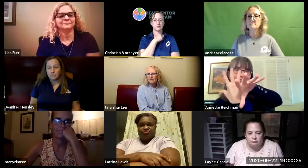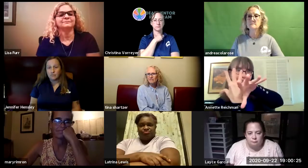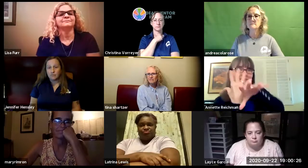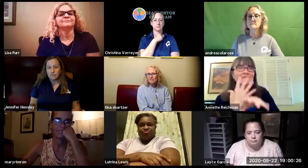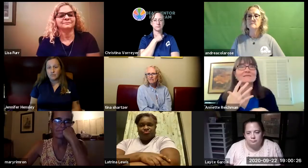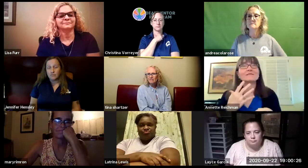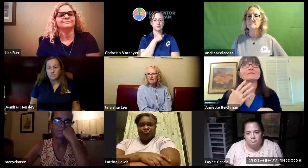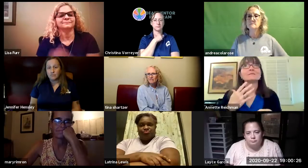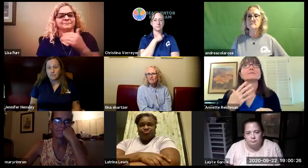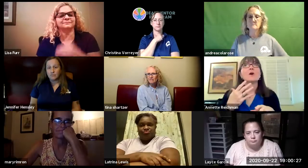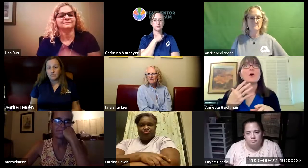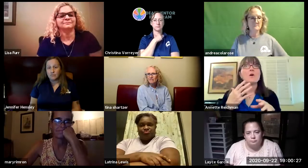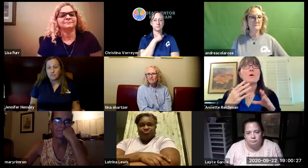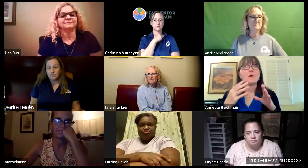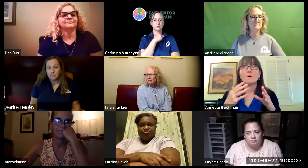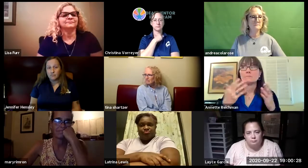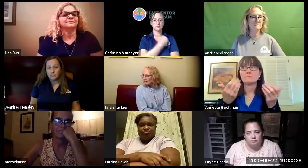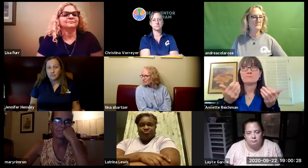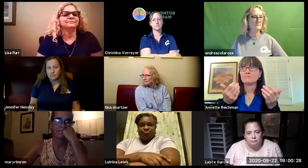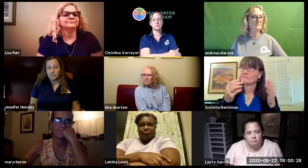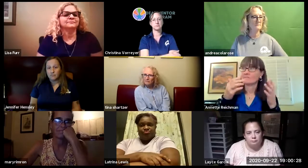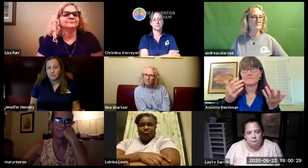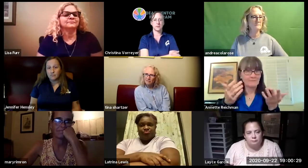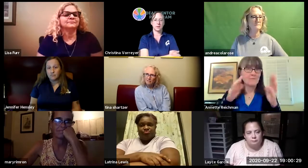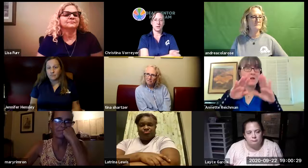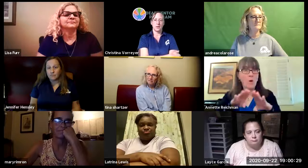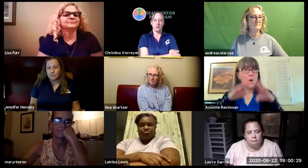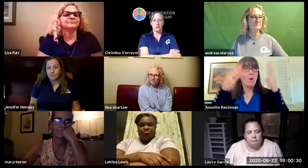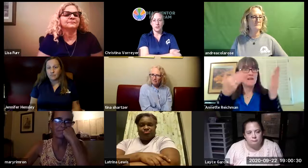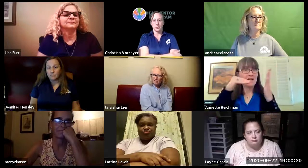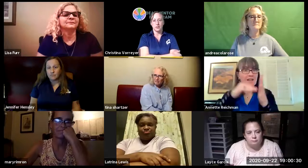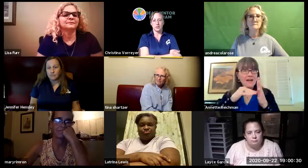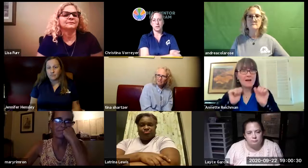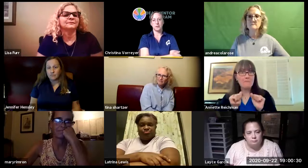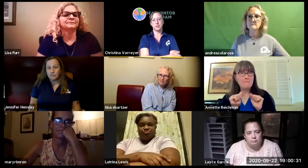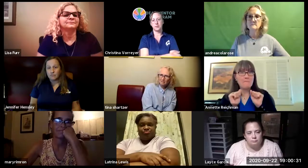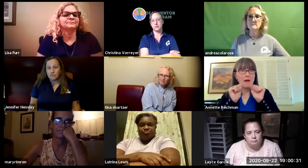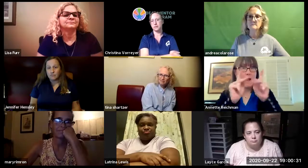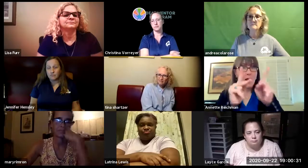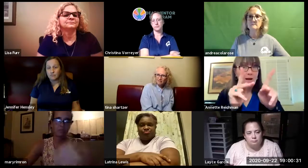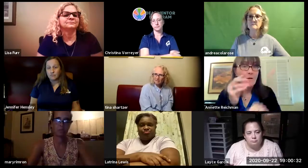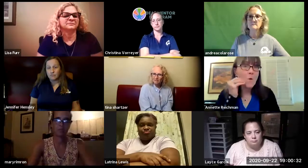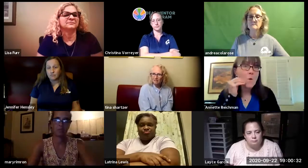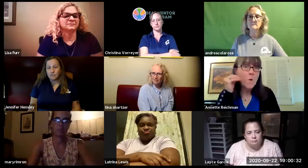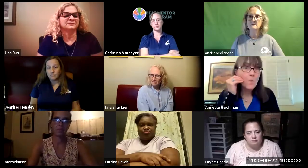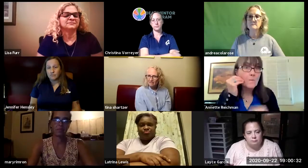and provided this early learning services online